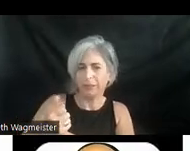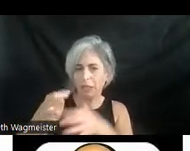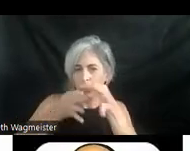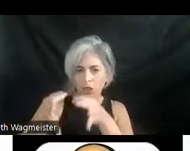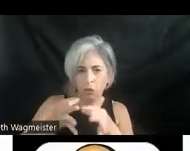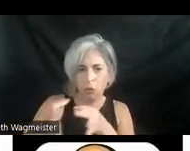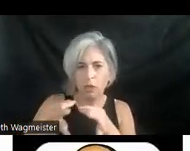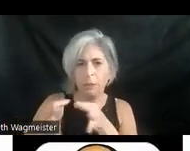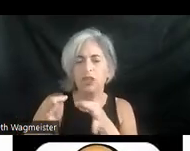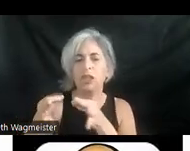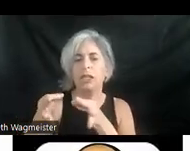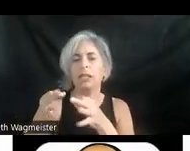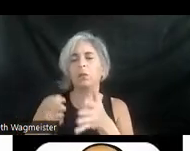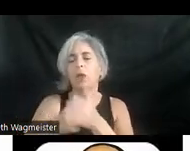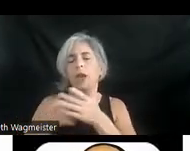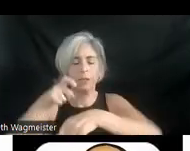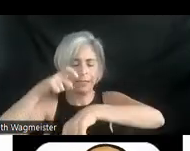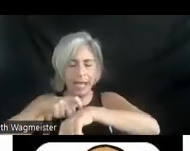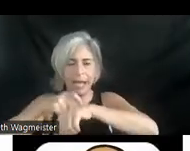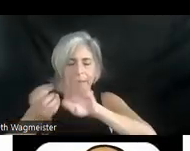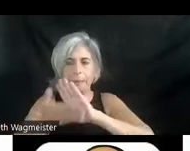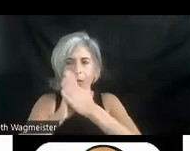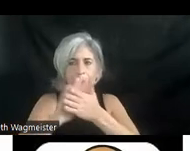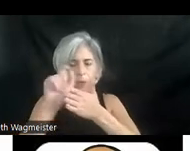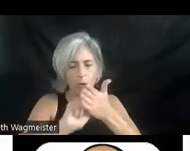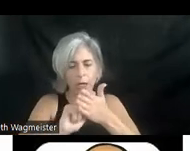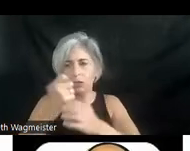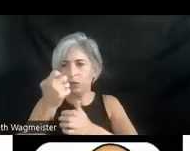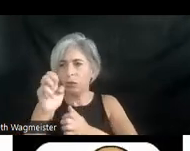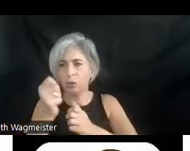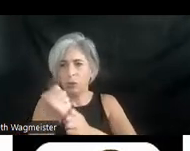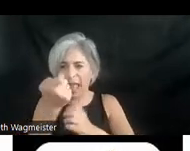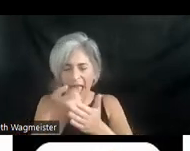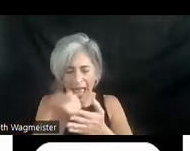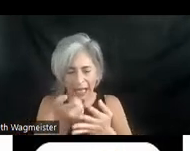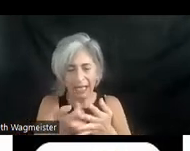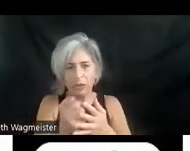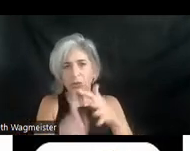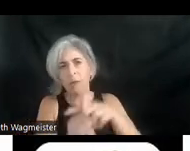it takes time to be a writer, to edit, to come up with the right words.